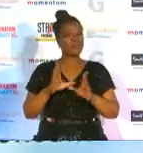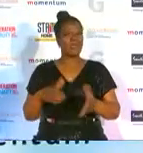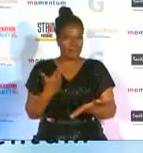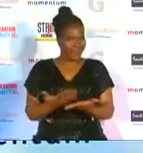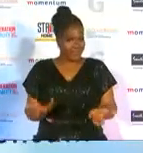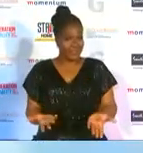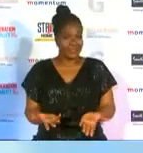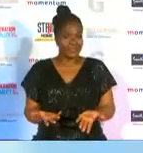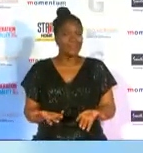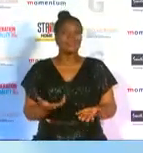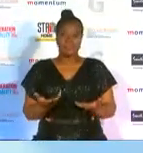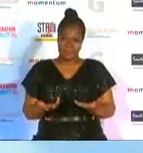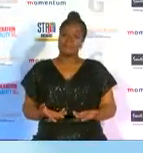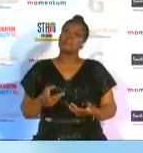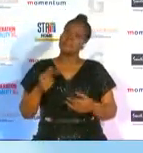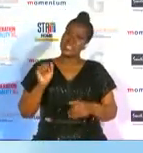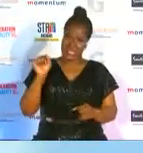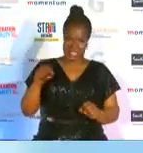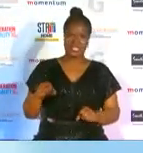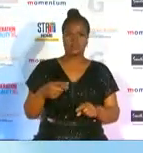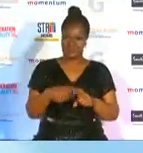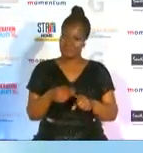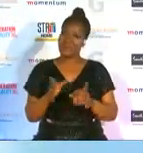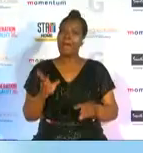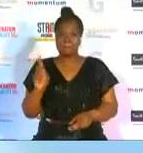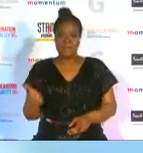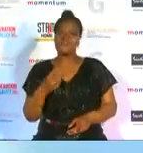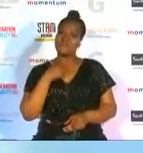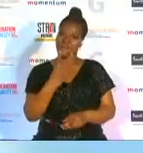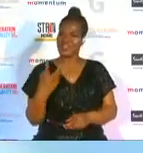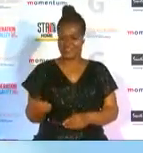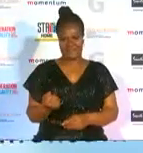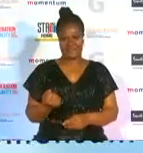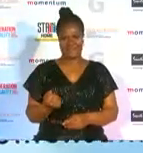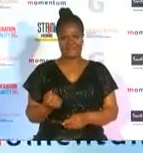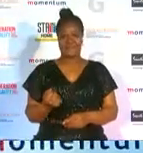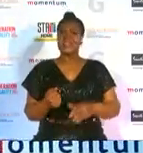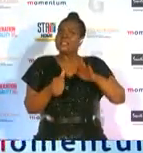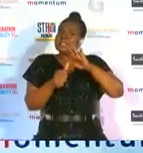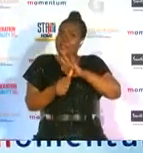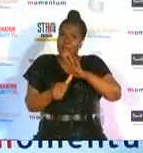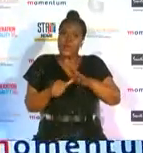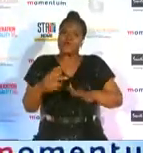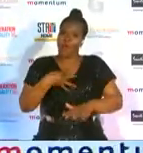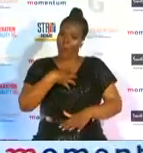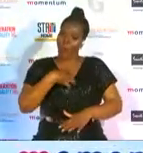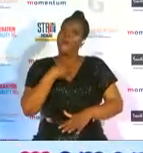important so you as an athlete also have your own voice and it's important to have your own voice on social media